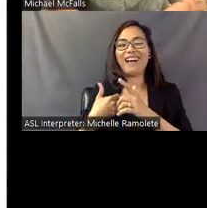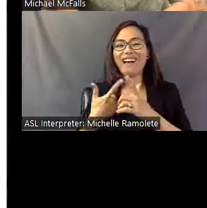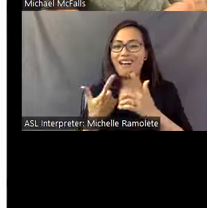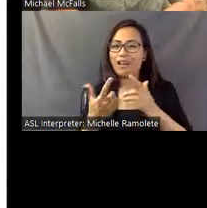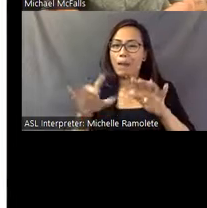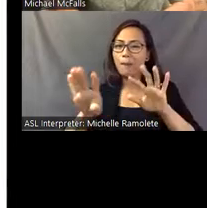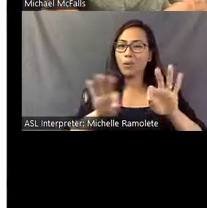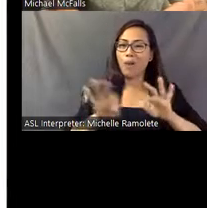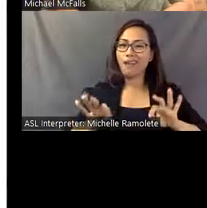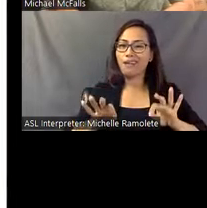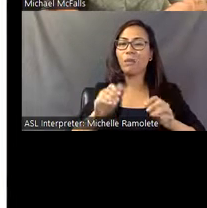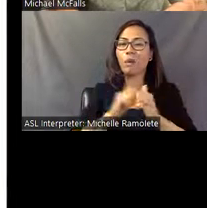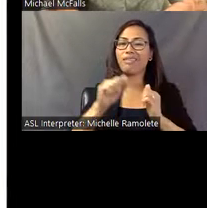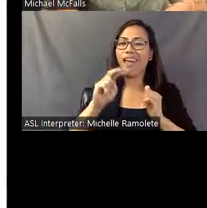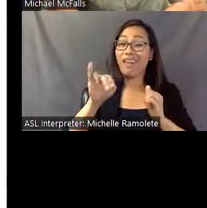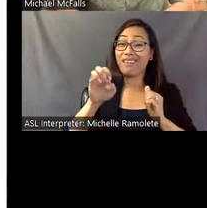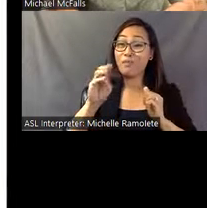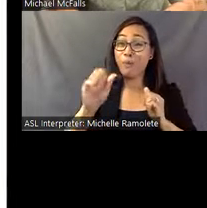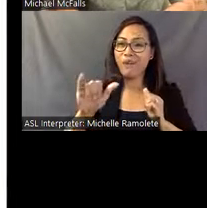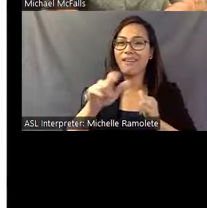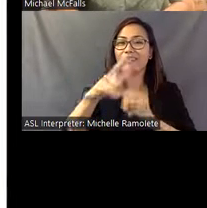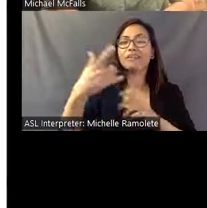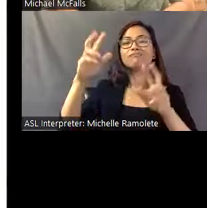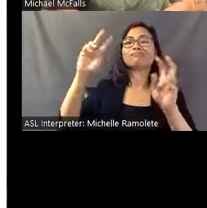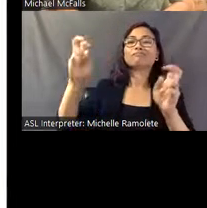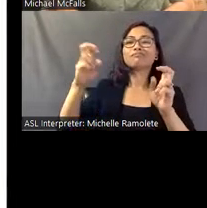193B called "Fashioning a Pasaquan."